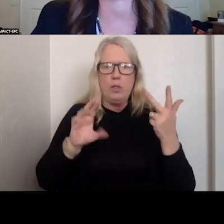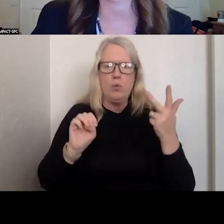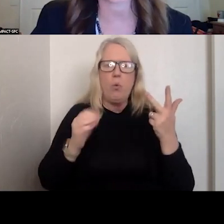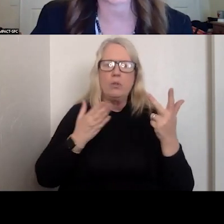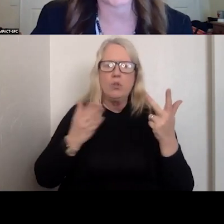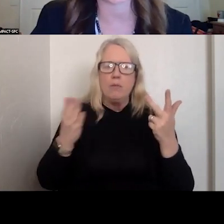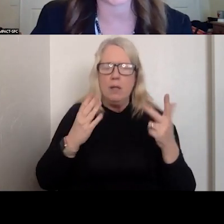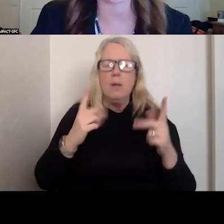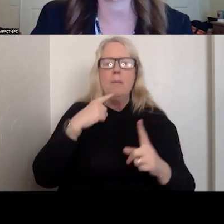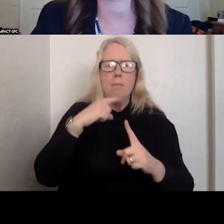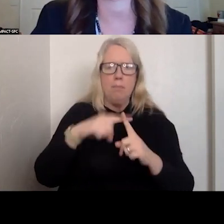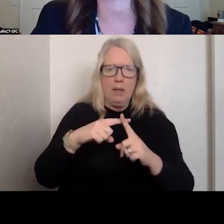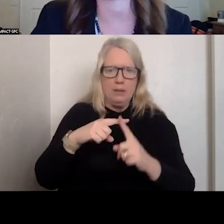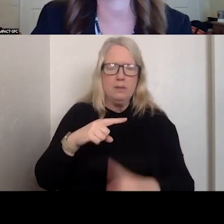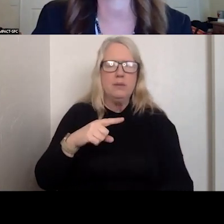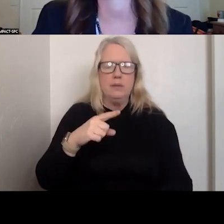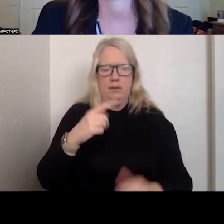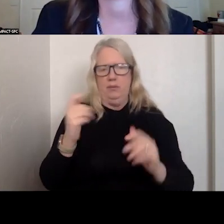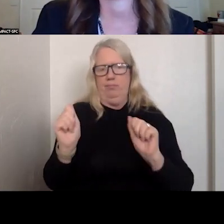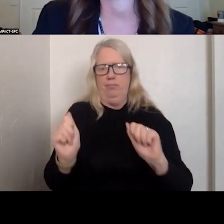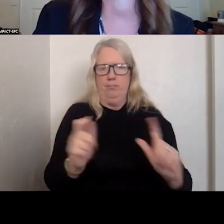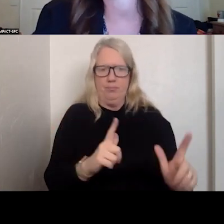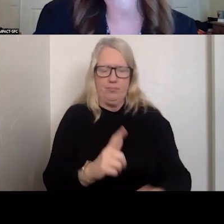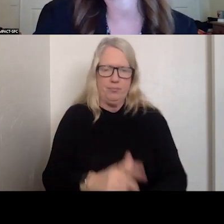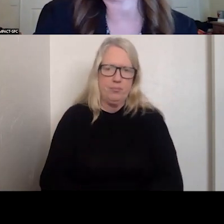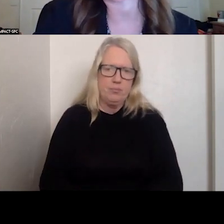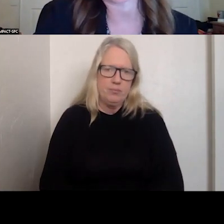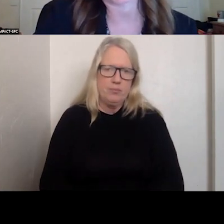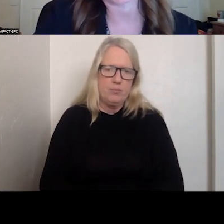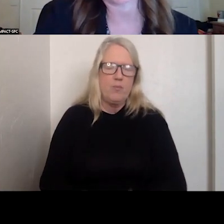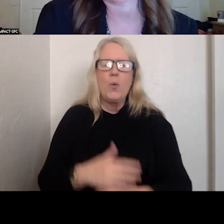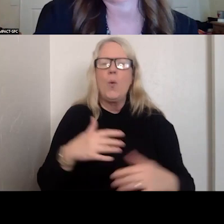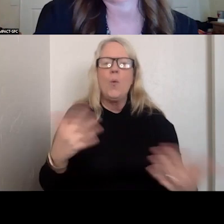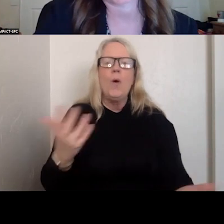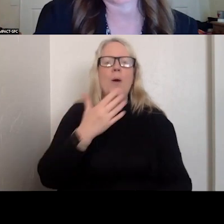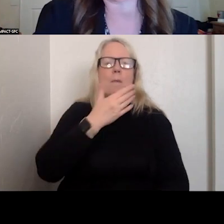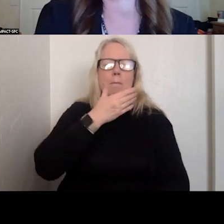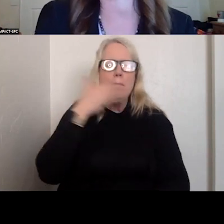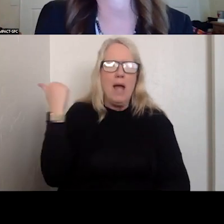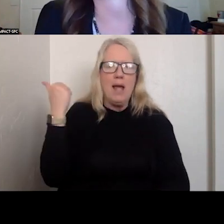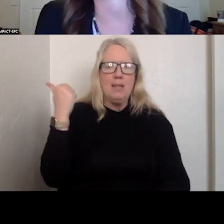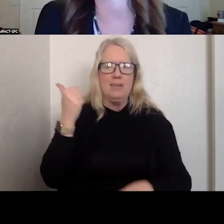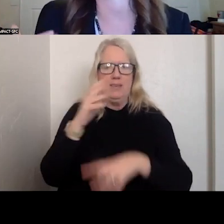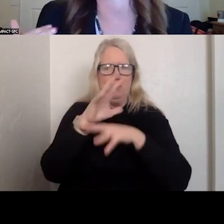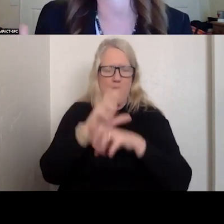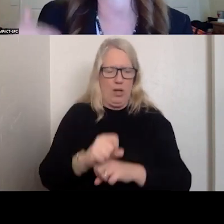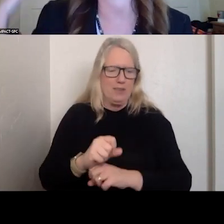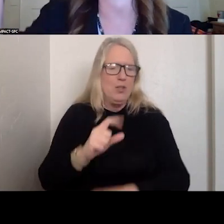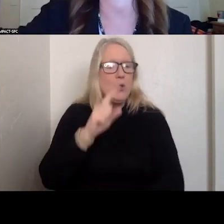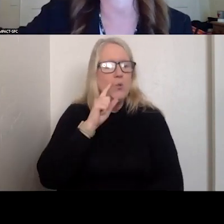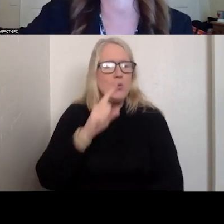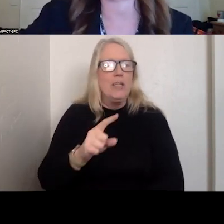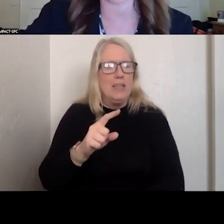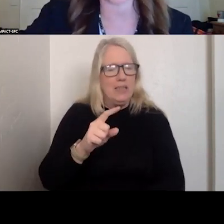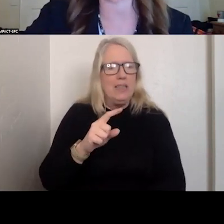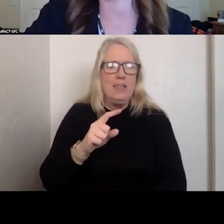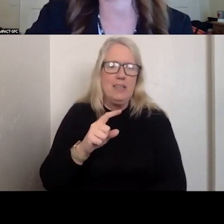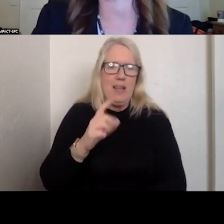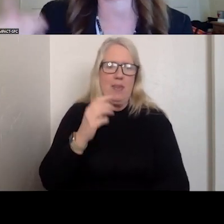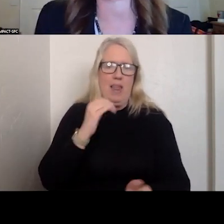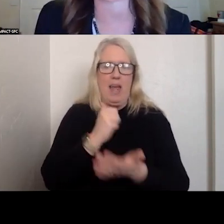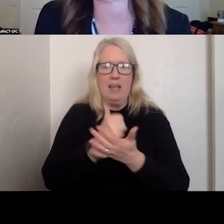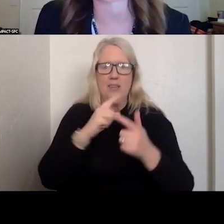THEY ALSO IDENTIFIED WHAT ARE BEST PRACTICES. THAT IS REALLY RAISING THE BAR FOR THESE SERVICES.